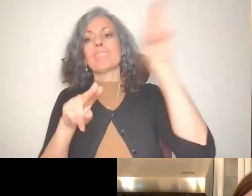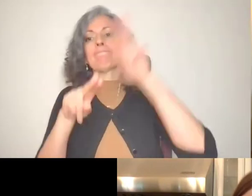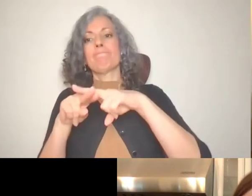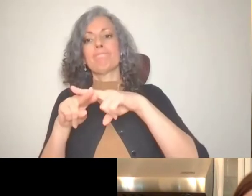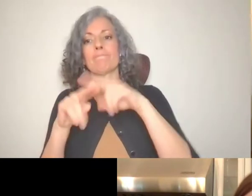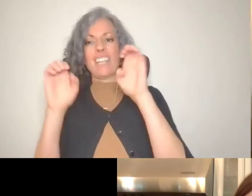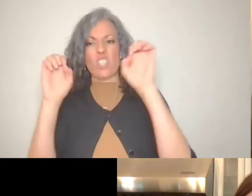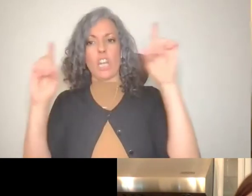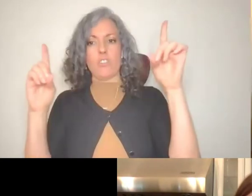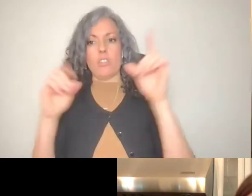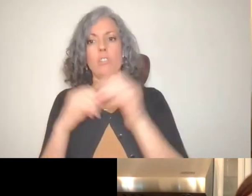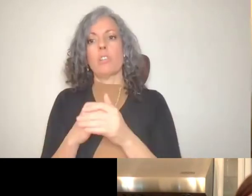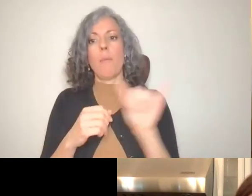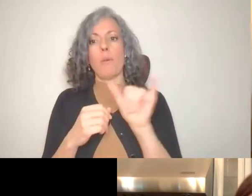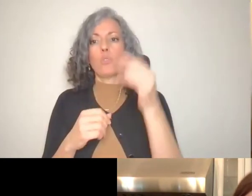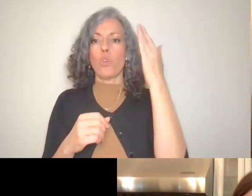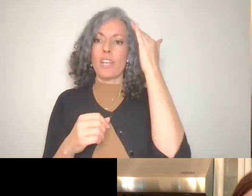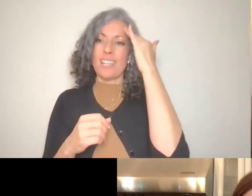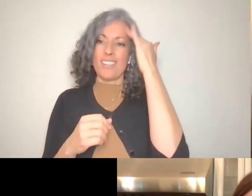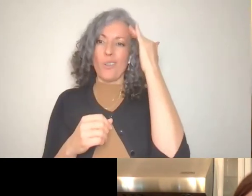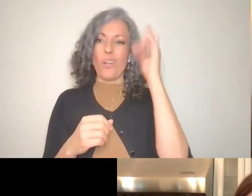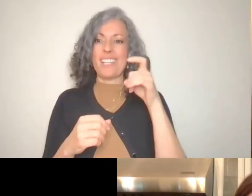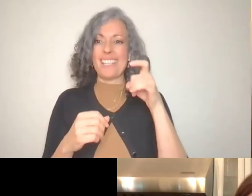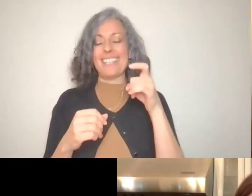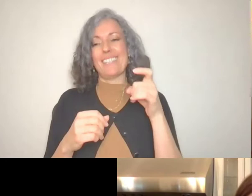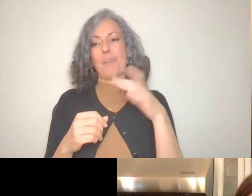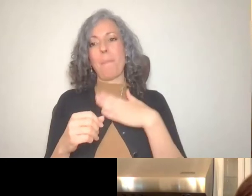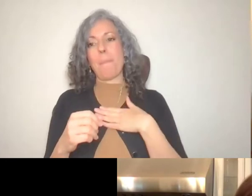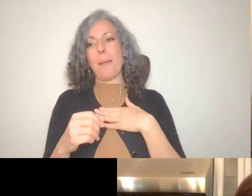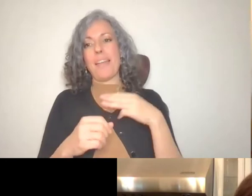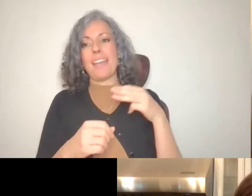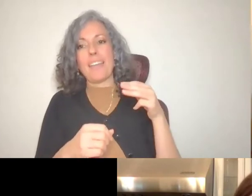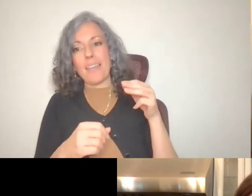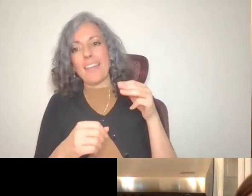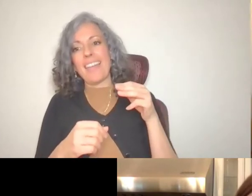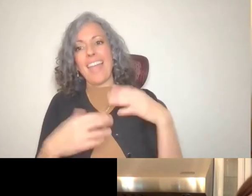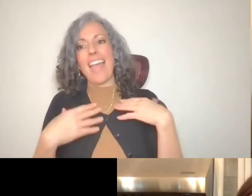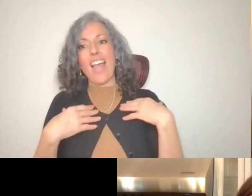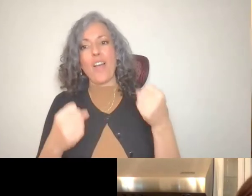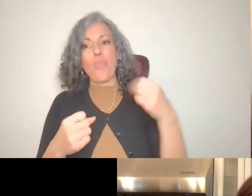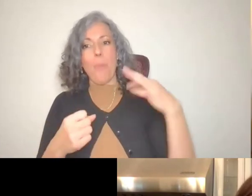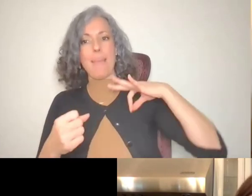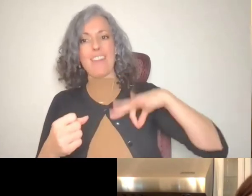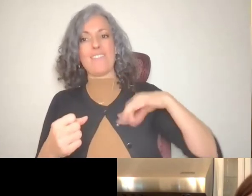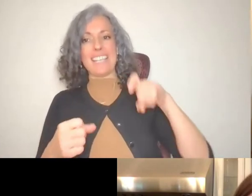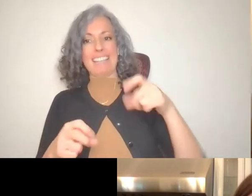need to keep my medical benefits at the time. It was the $2,000,